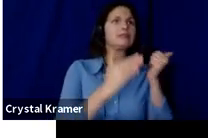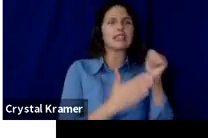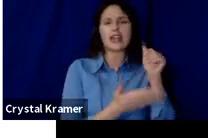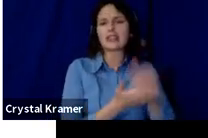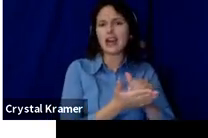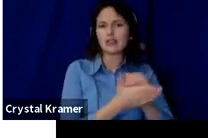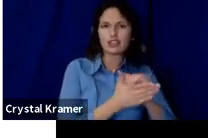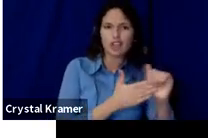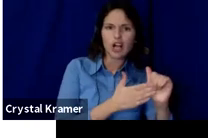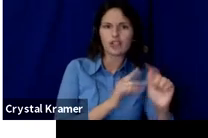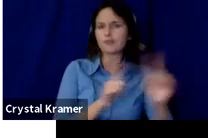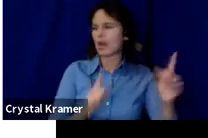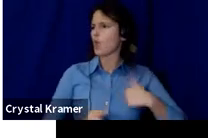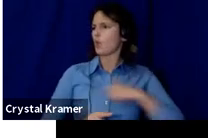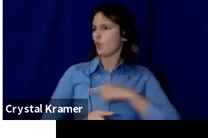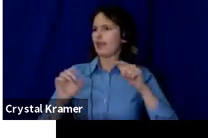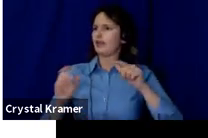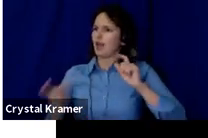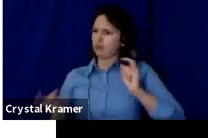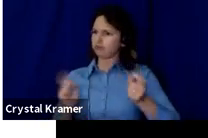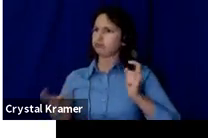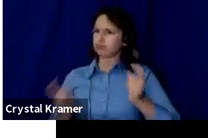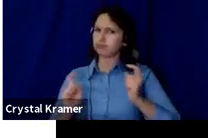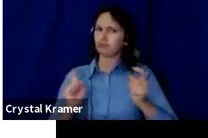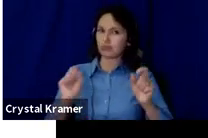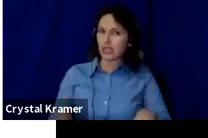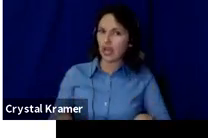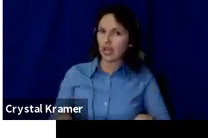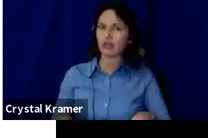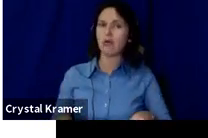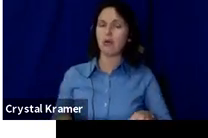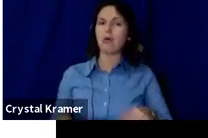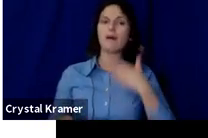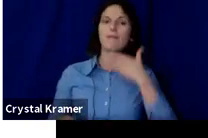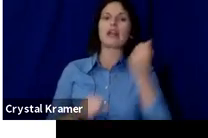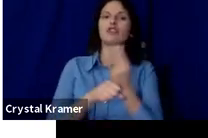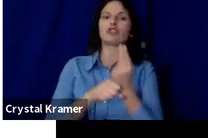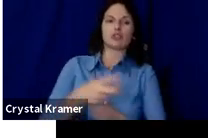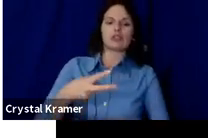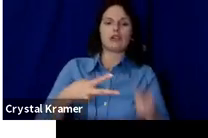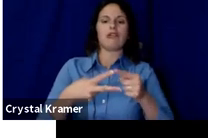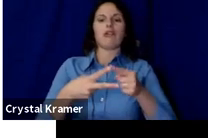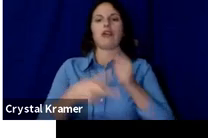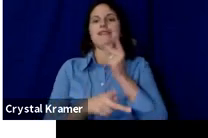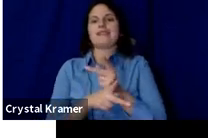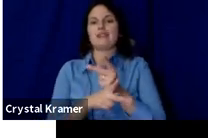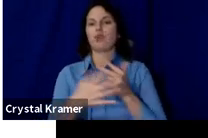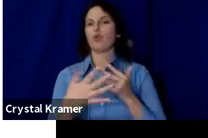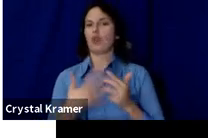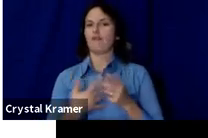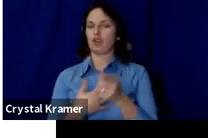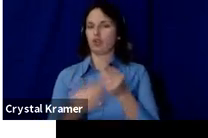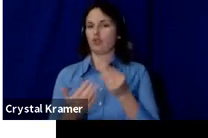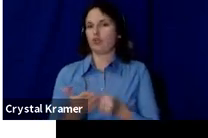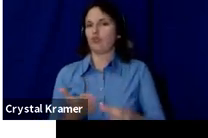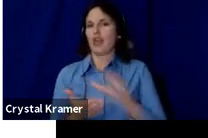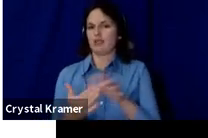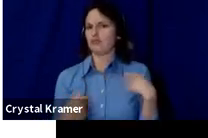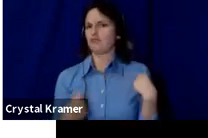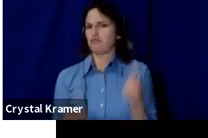little less, that's where a keep‑what‑you‑raise platform can better serve you because you